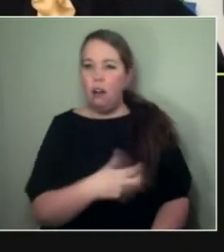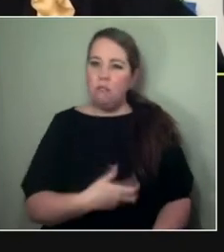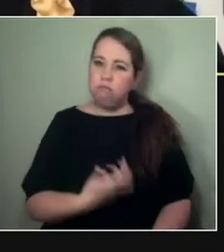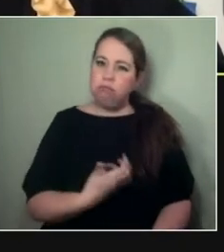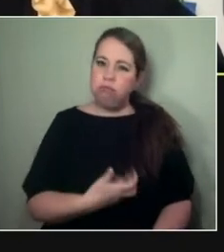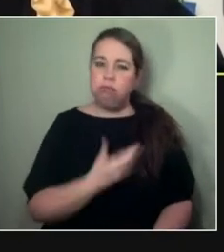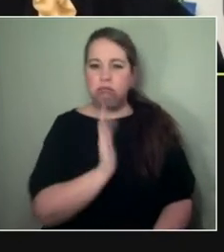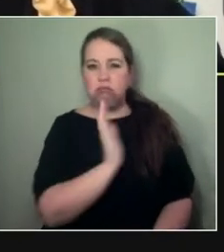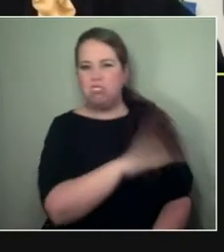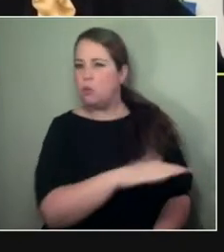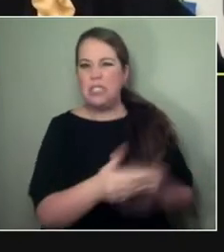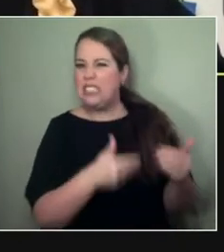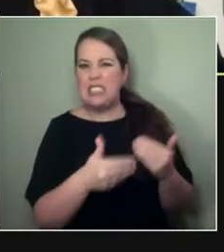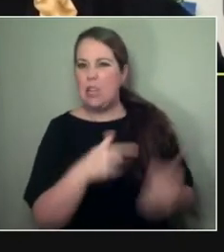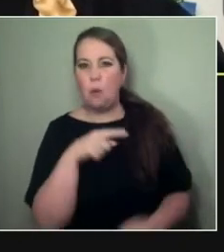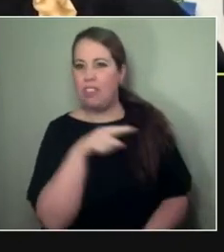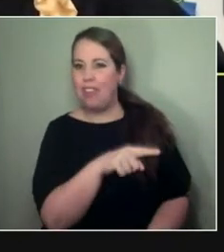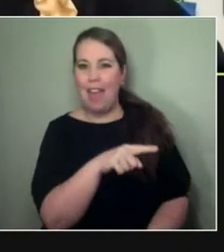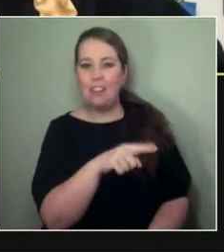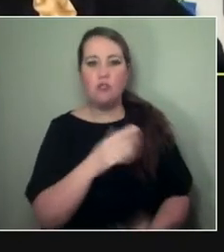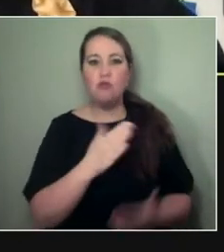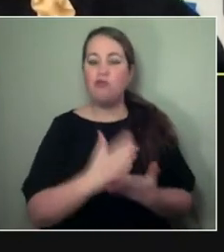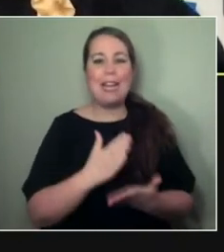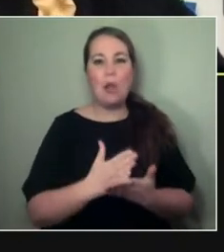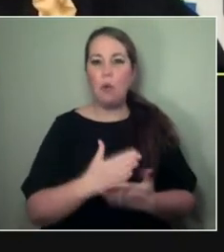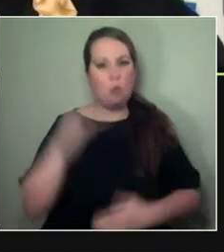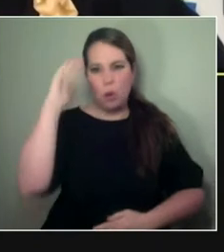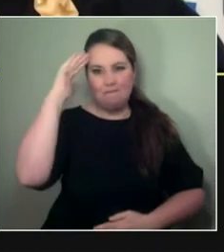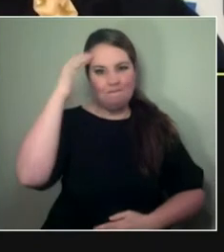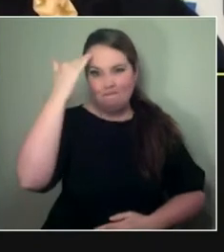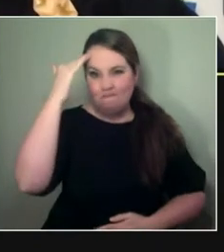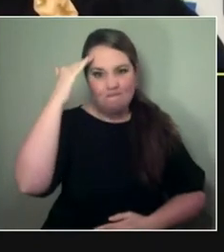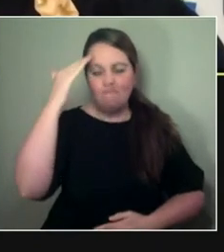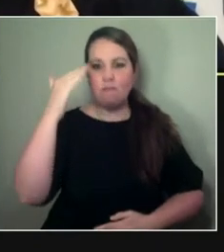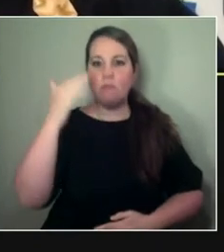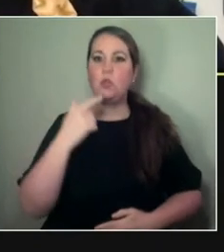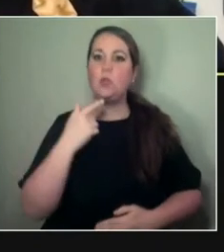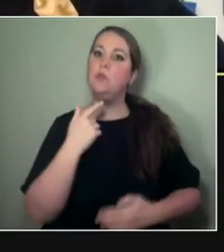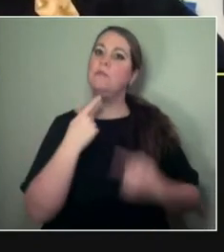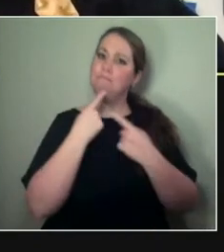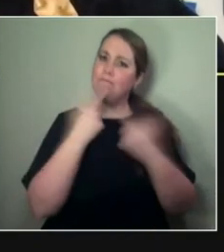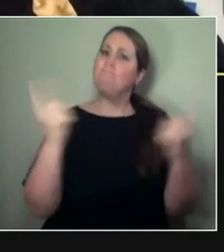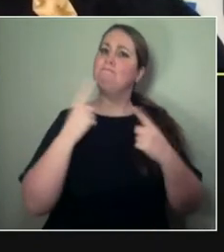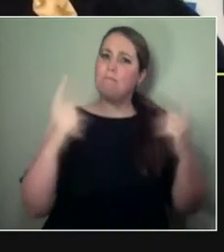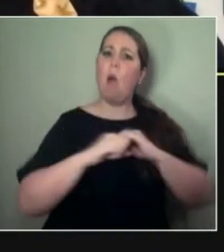Yeah, it wasn't something that we were intentional about in terms of who we were, apart from the odd events and things like that.